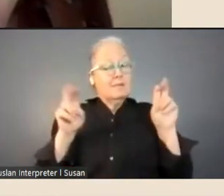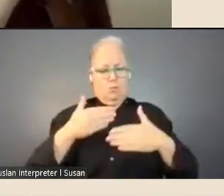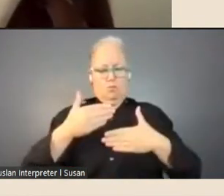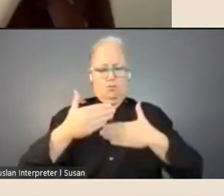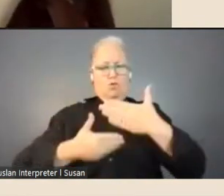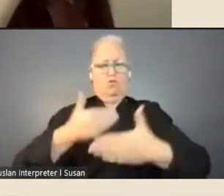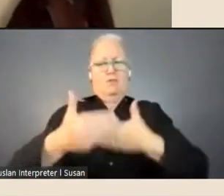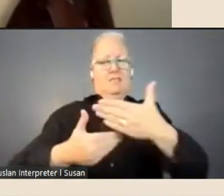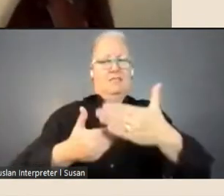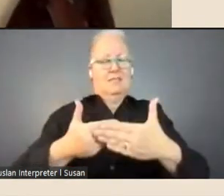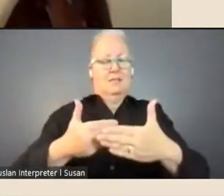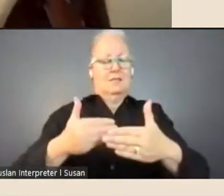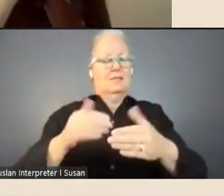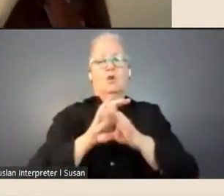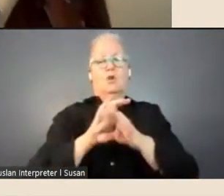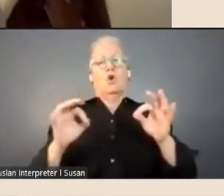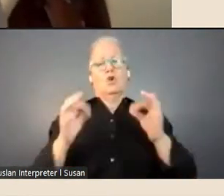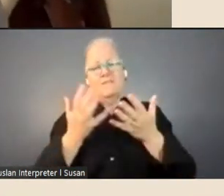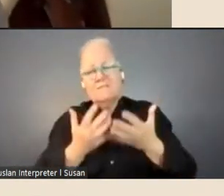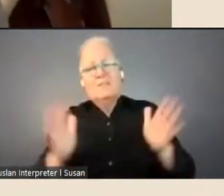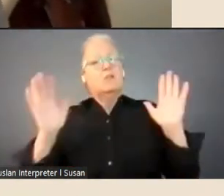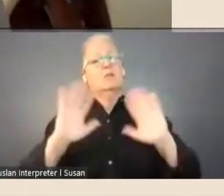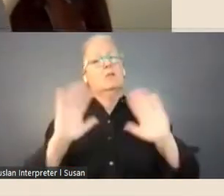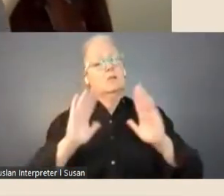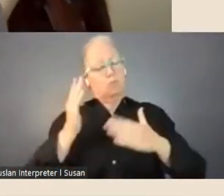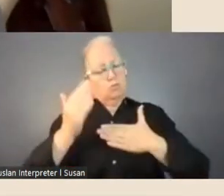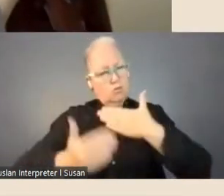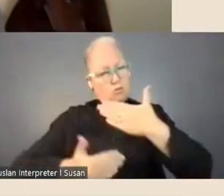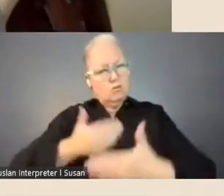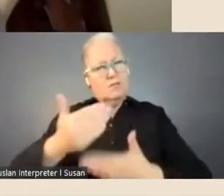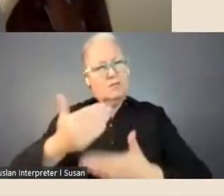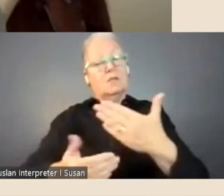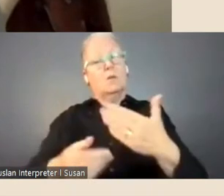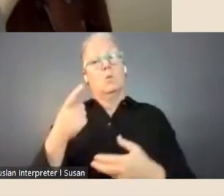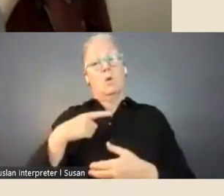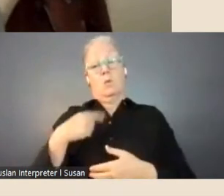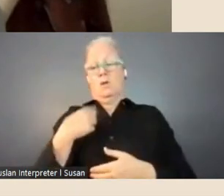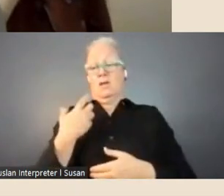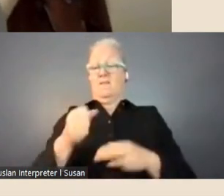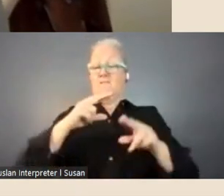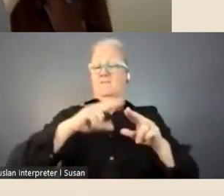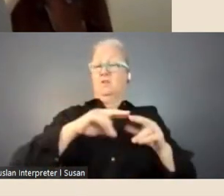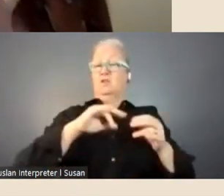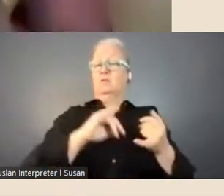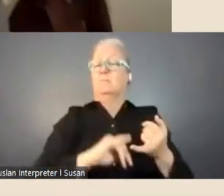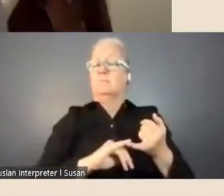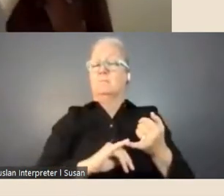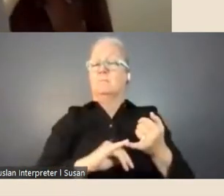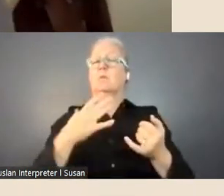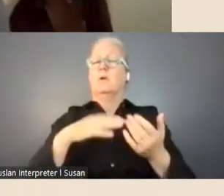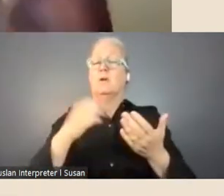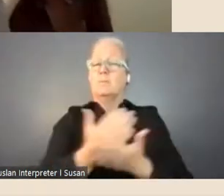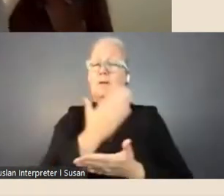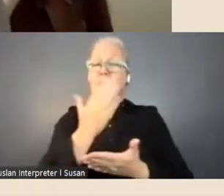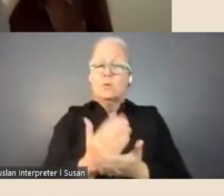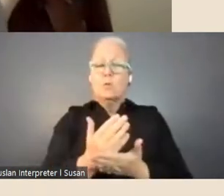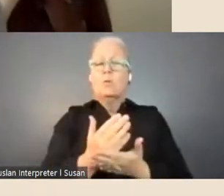longer than a year to complete, and the purpose of the fellowships is to ensure space and time